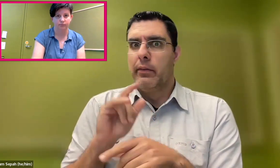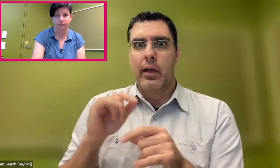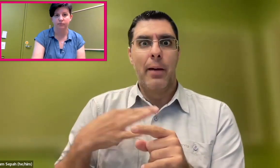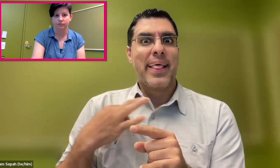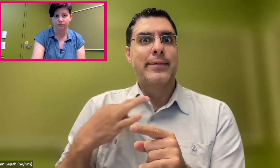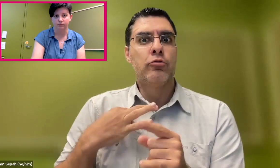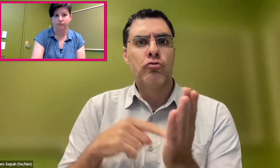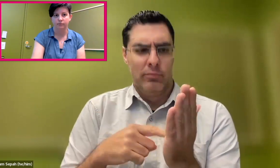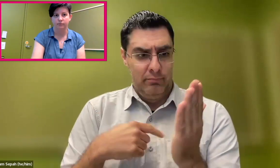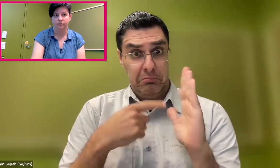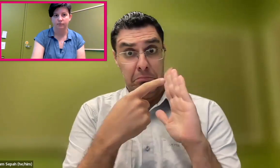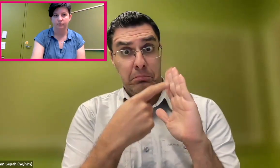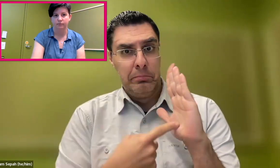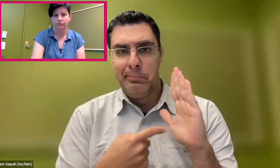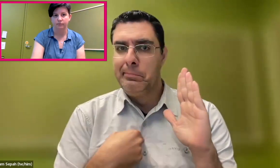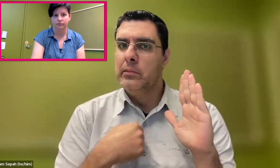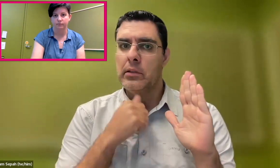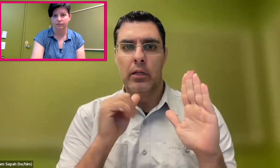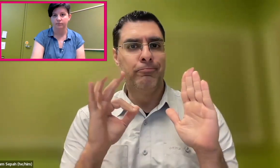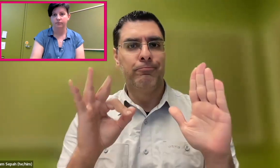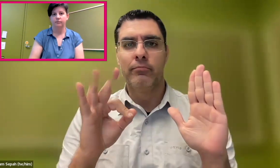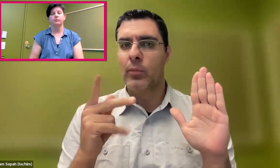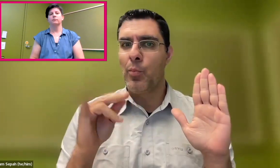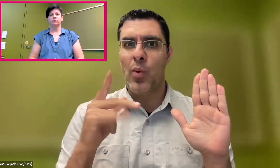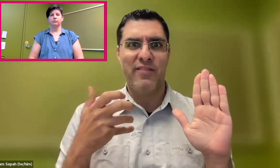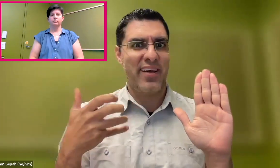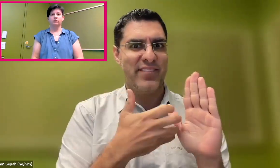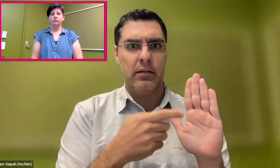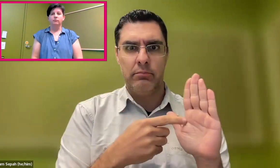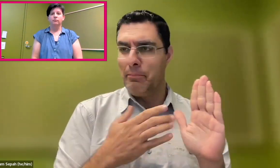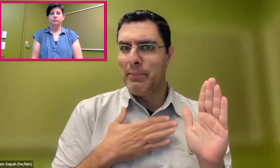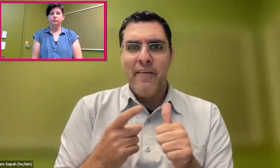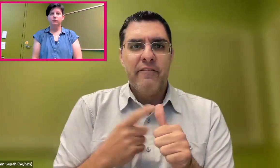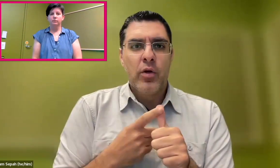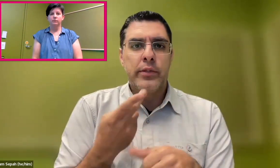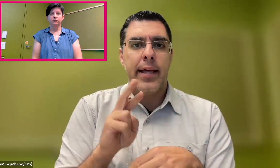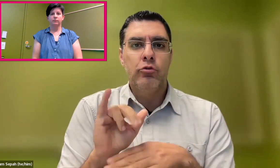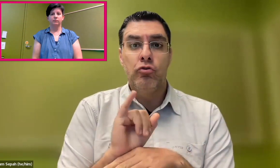starting with my internship, I was not the perfect candidate.